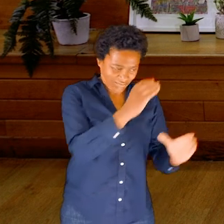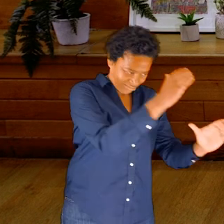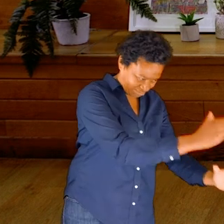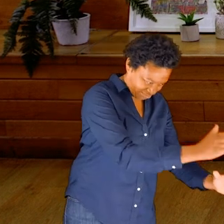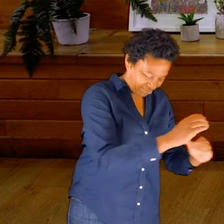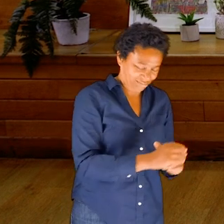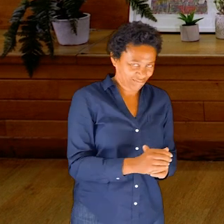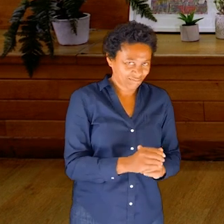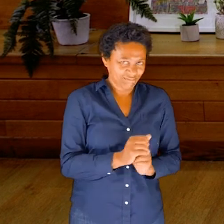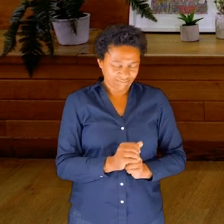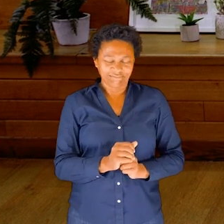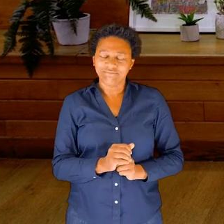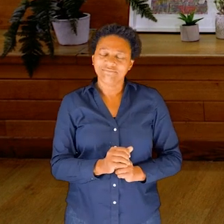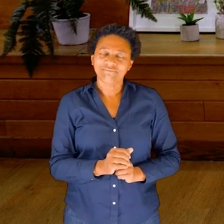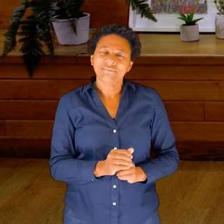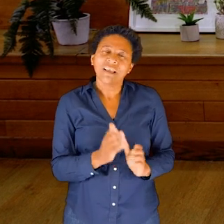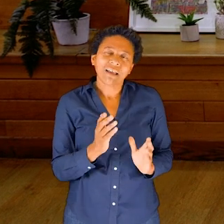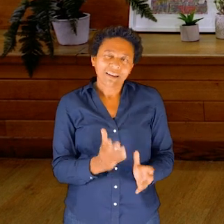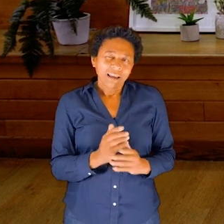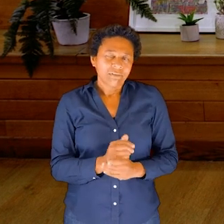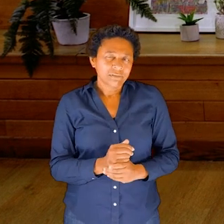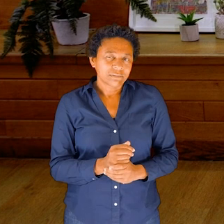sure you’ve got drinking water—is we’re going to take a sip of water.